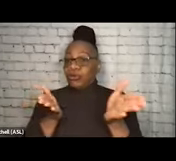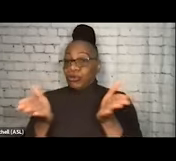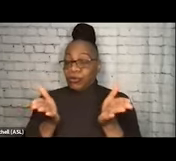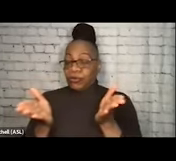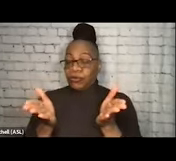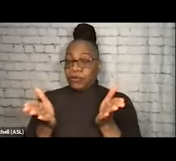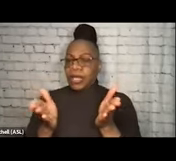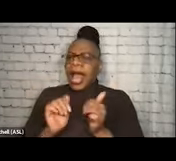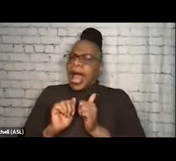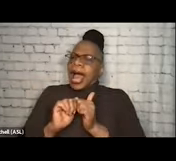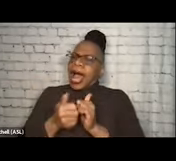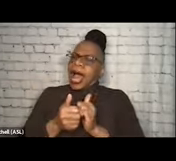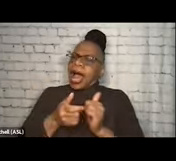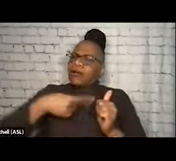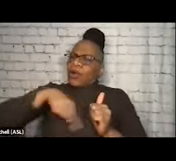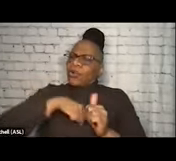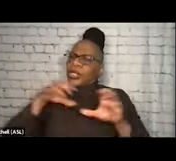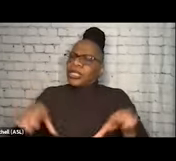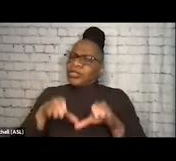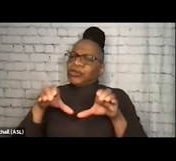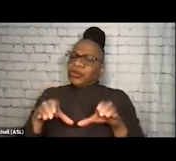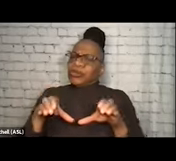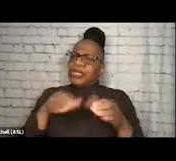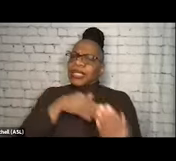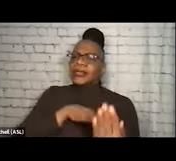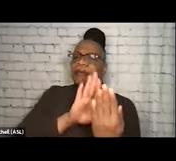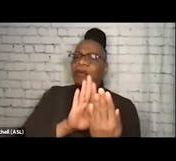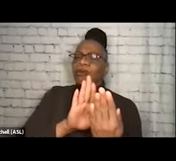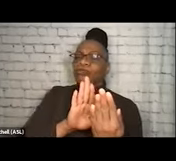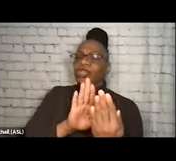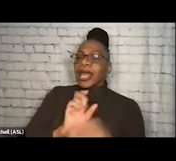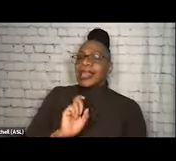how are we doing it in a way that gives power to the people that we're working with?